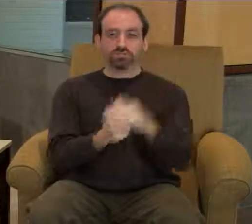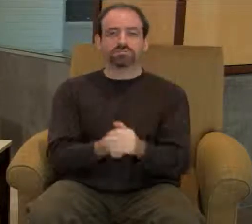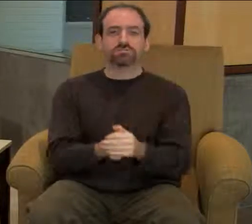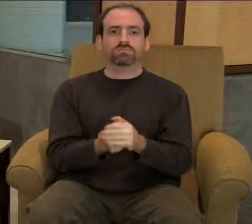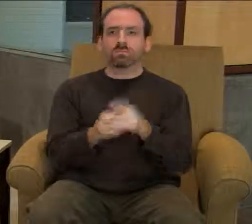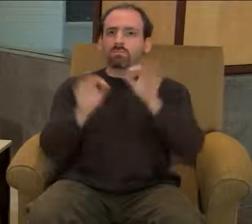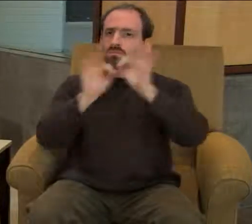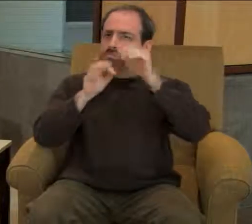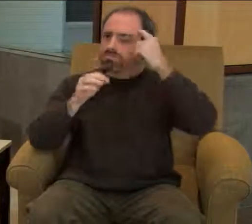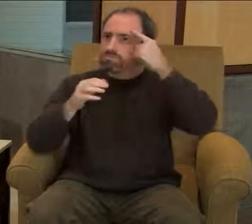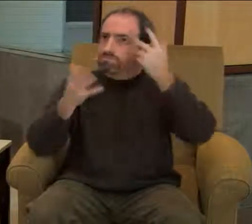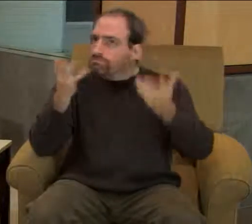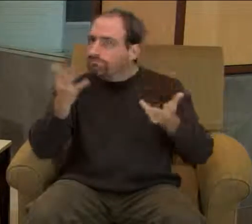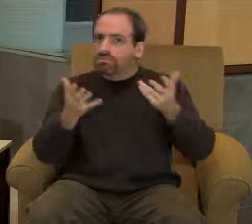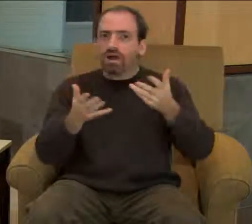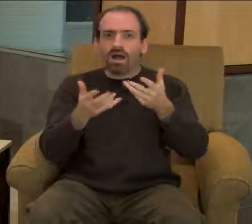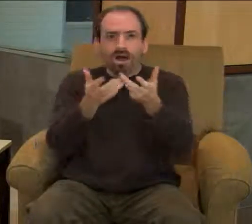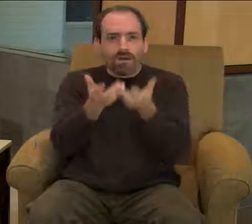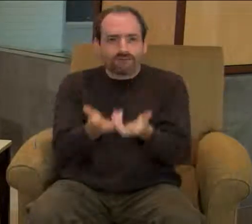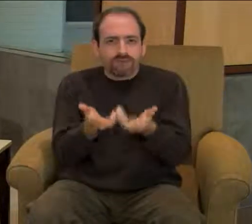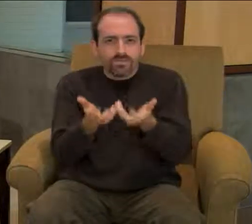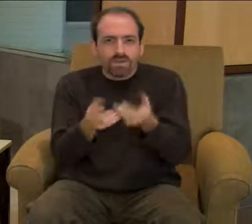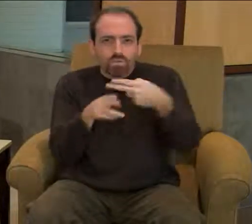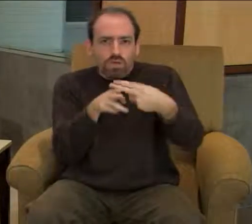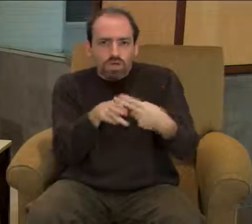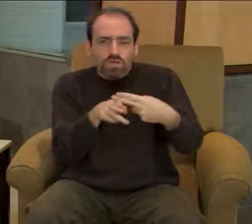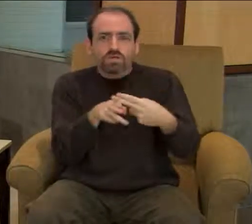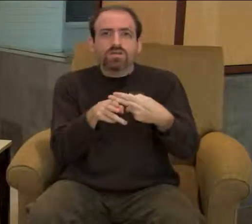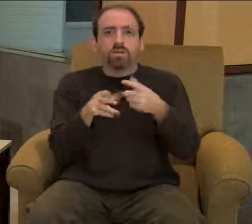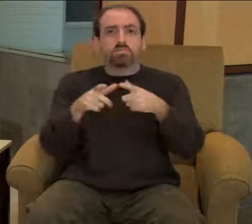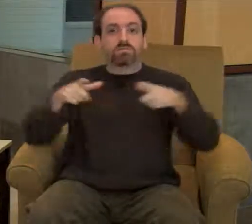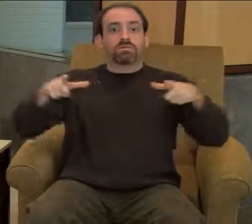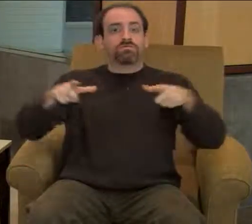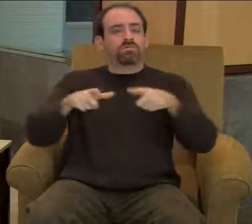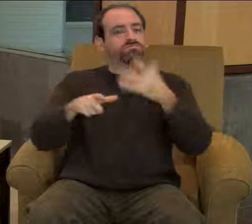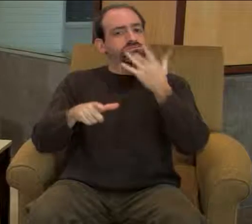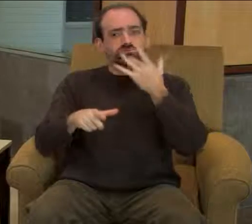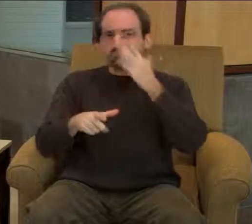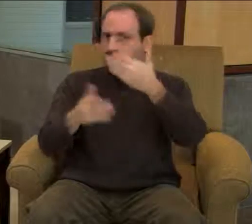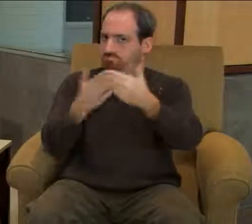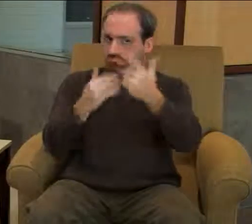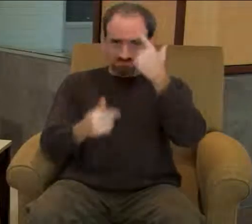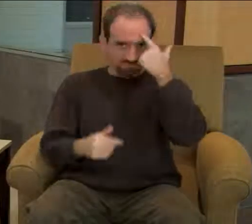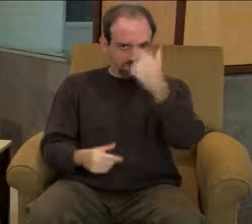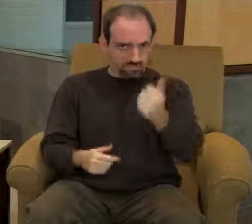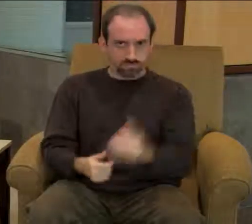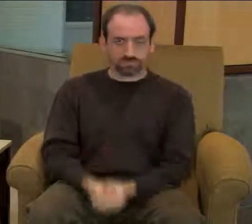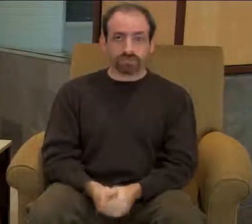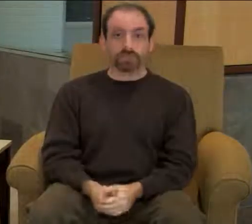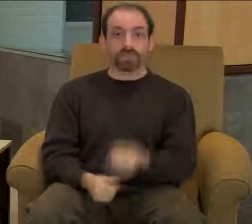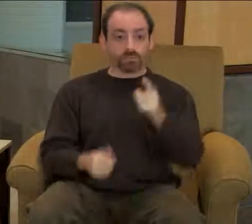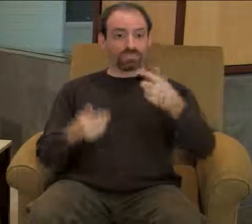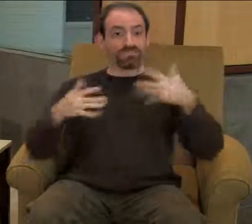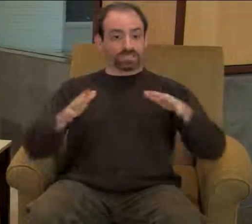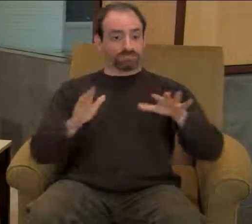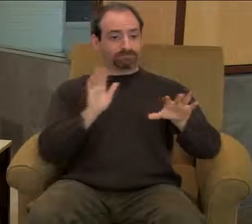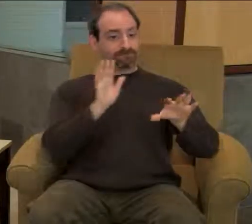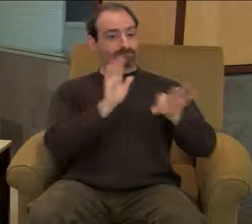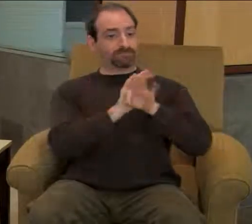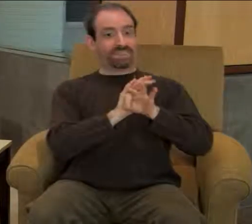You may also want to consider size and weight. After deciding which wireless device,